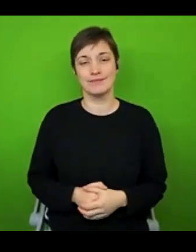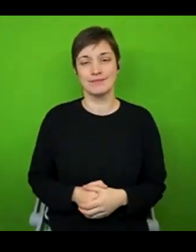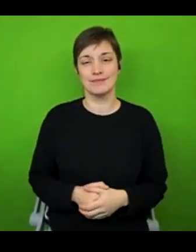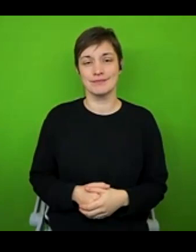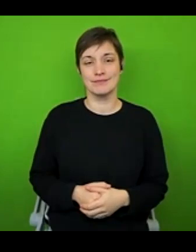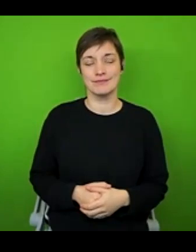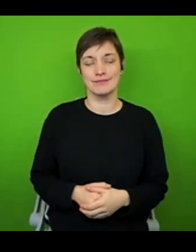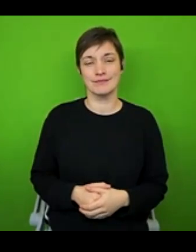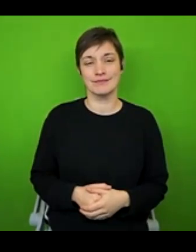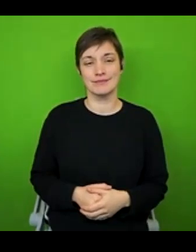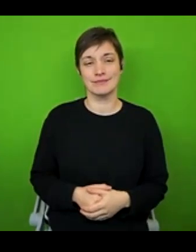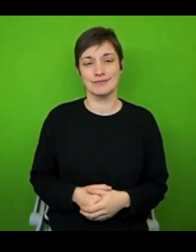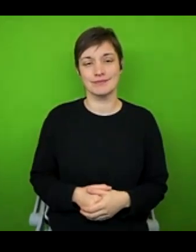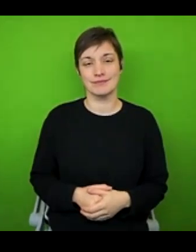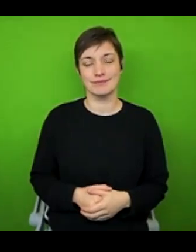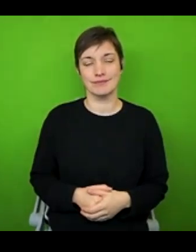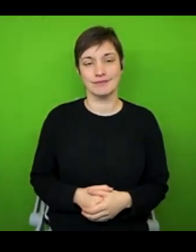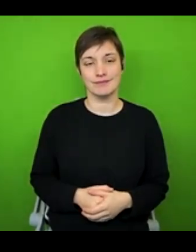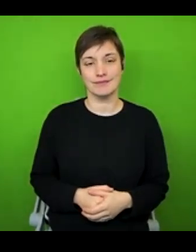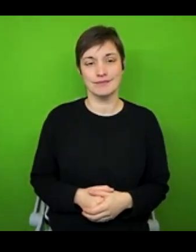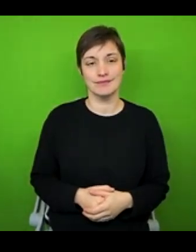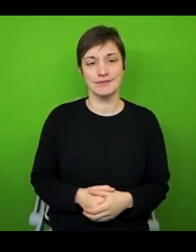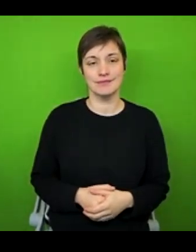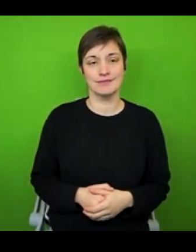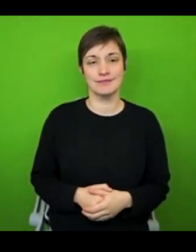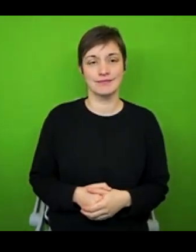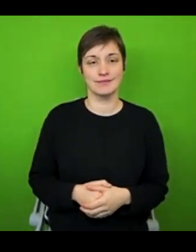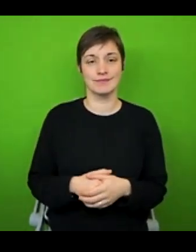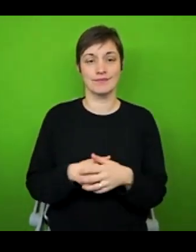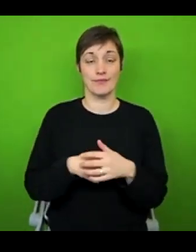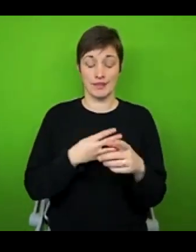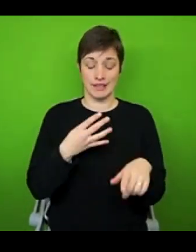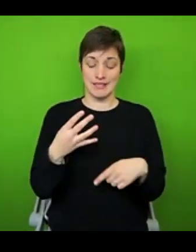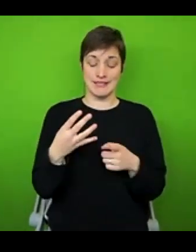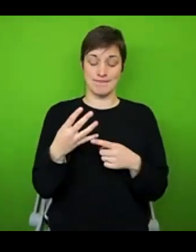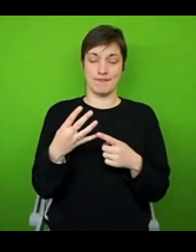Now, the next thing I want to talk about is something that's a big part of all of our lives. But it's arguably the